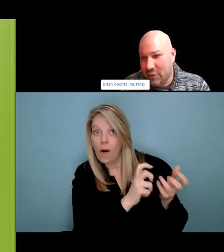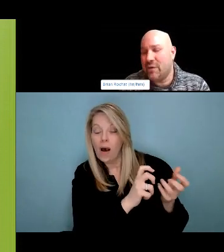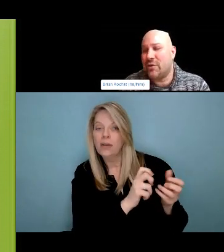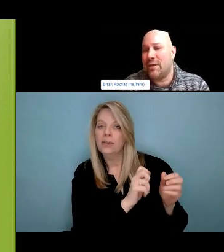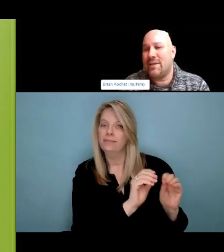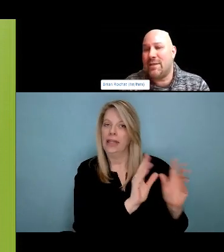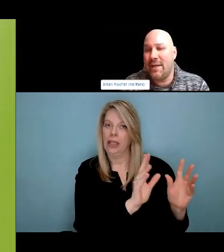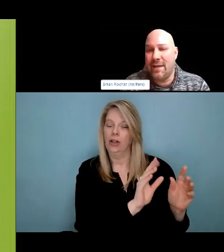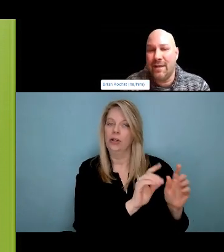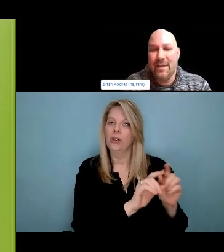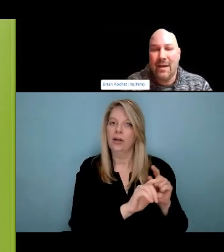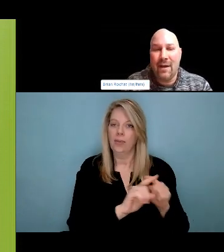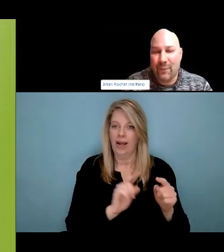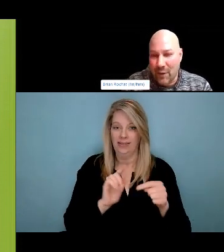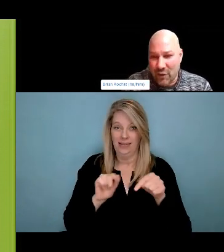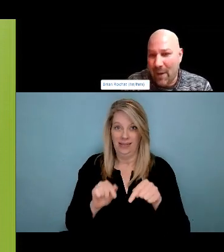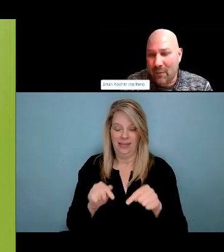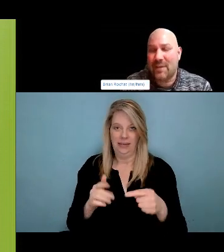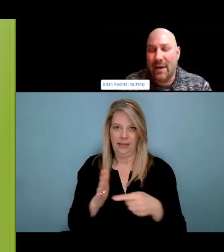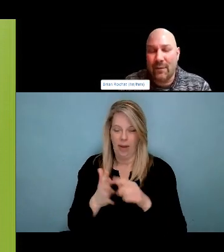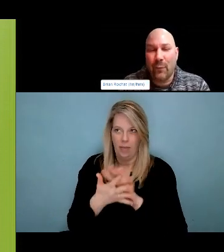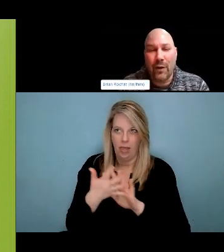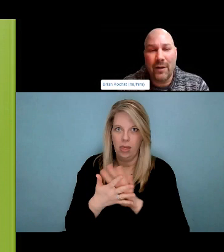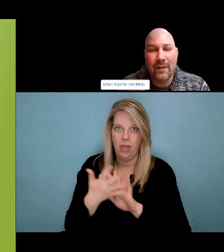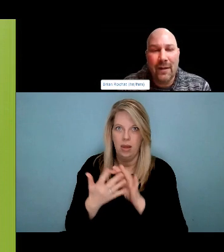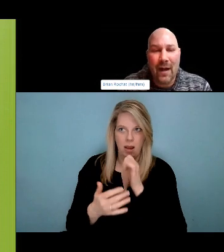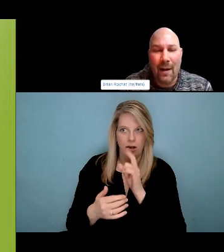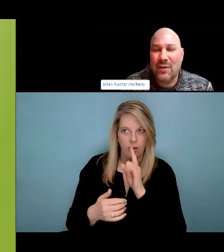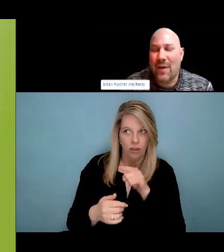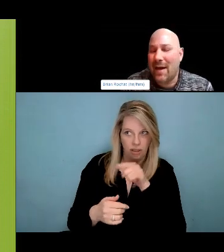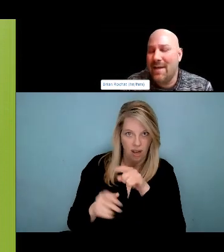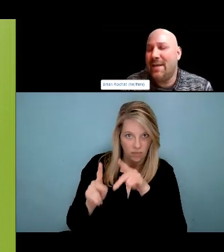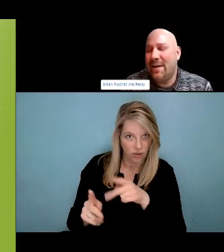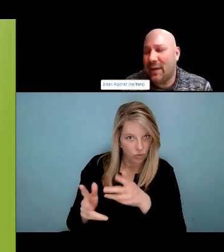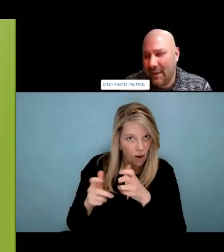principle. It came out of the, community of folks with HIV where, they said anything related